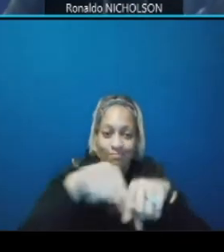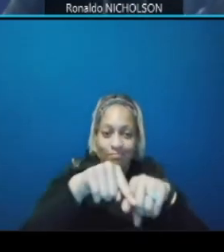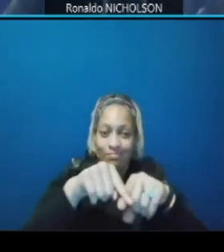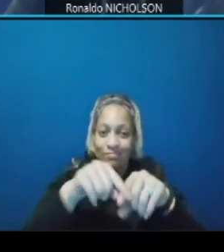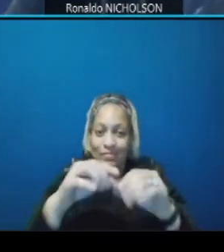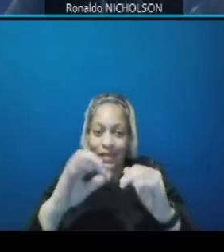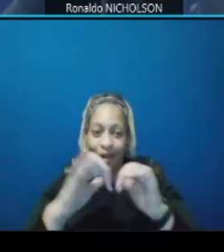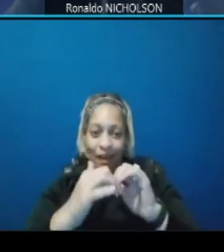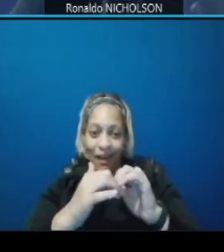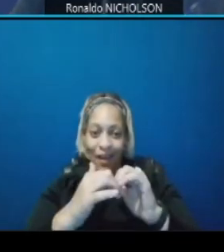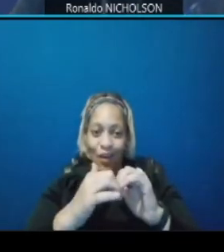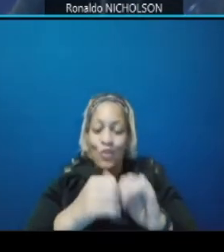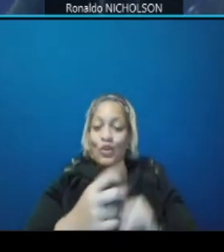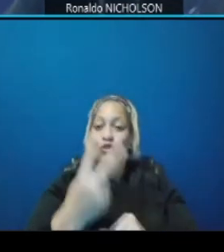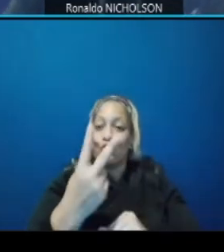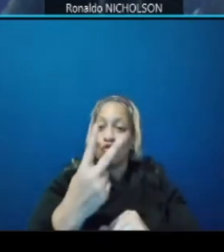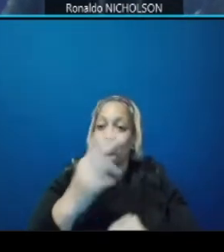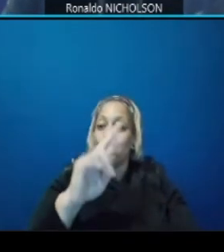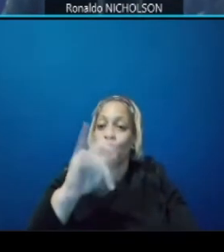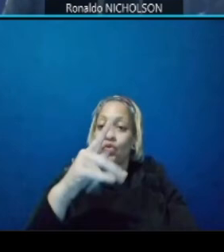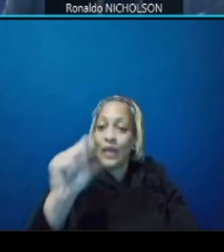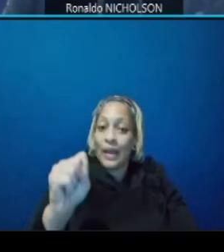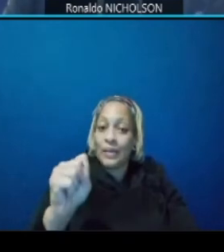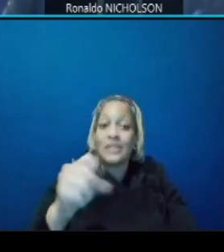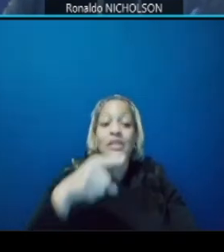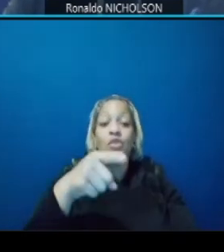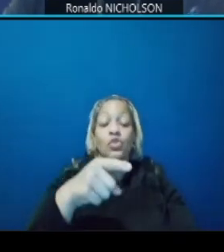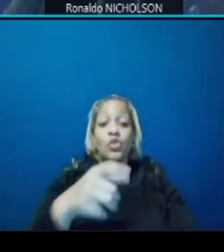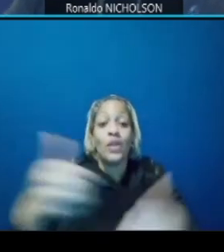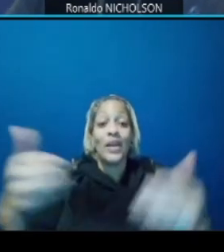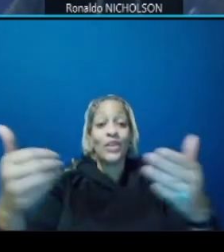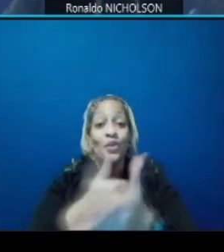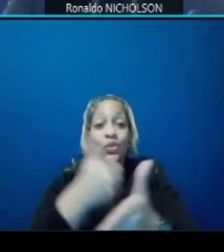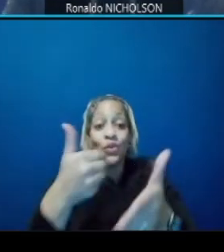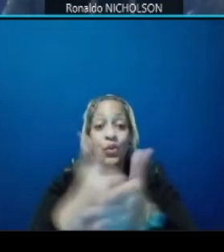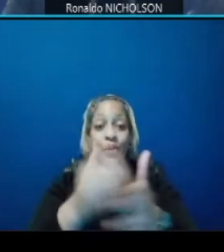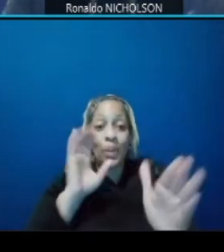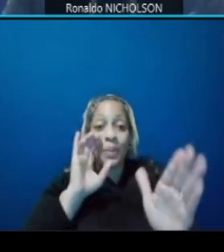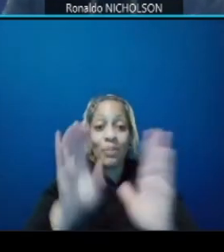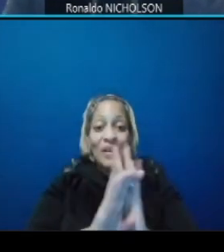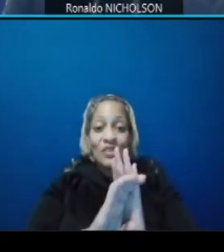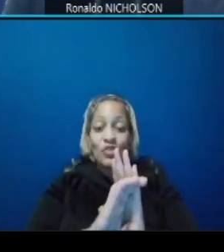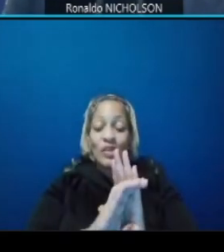to the new configuration that shows the three ramps now connecting up